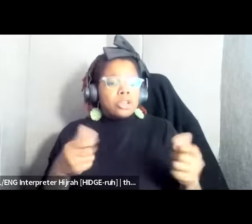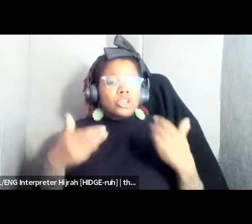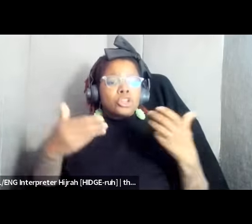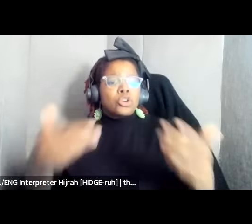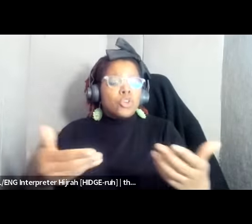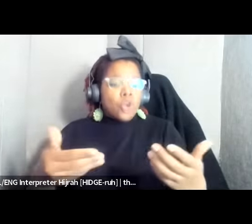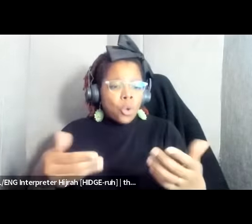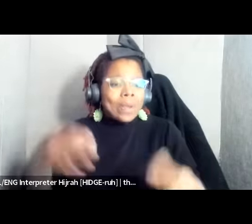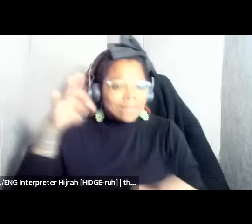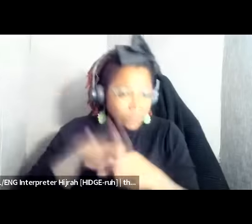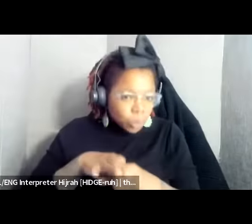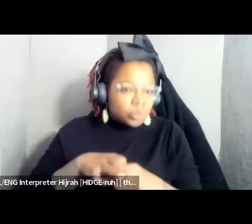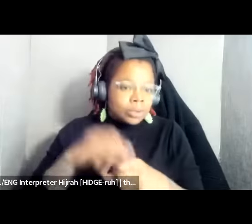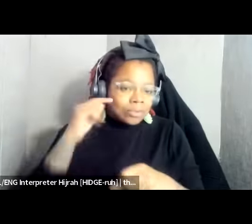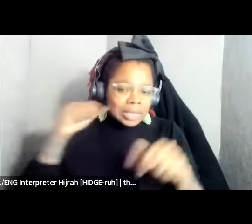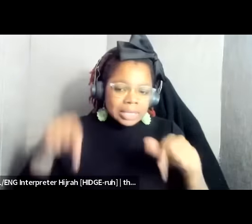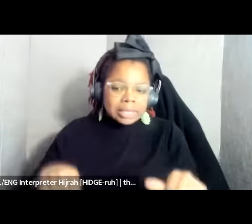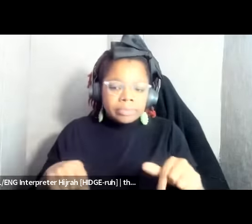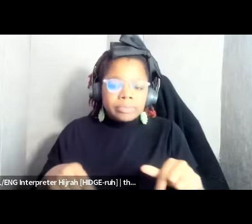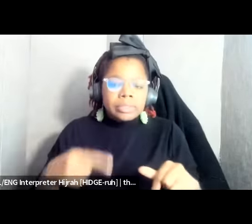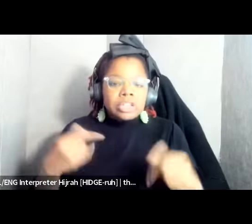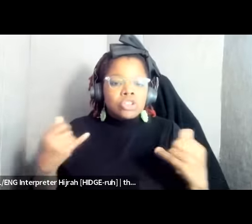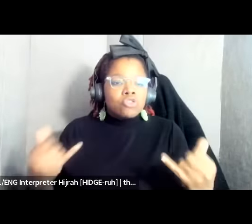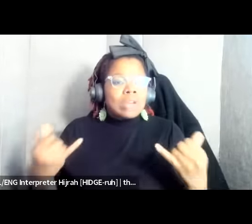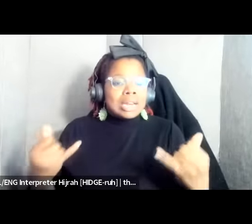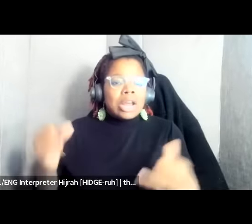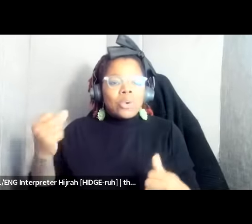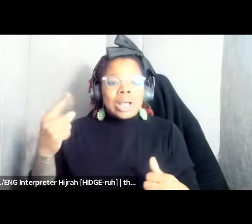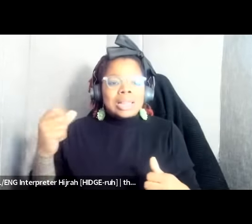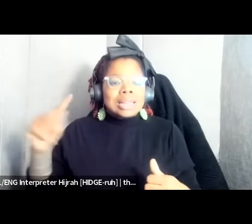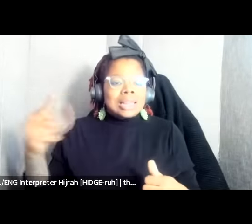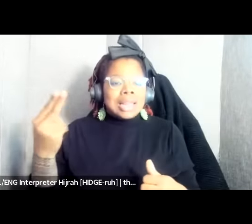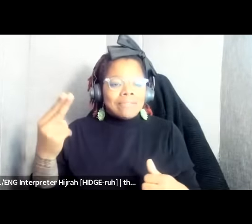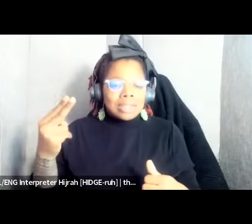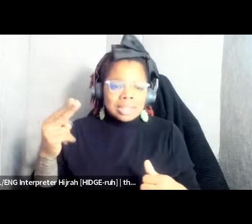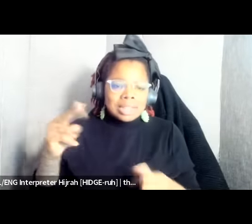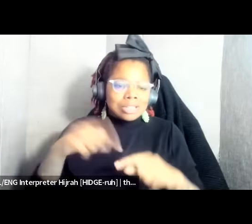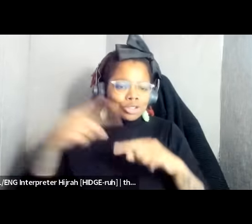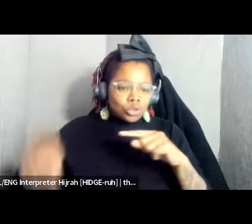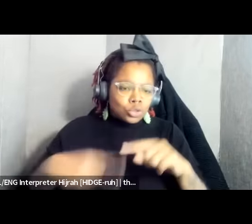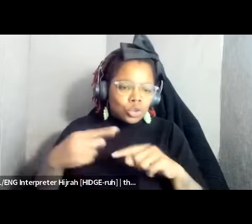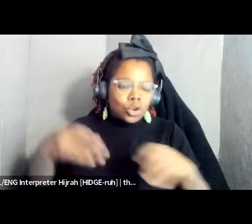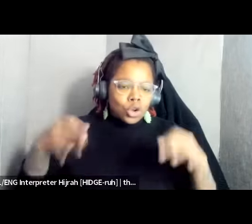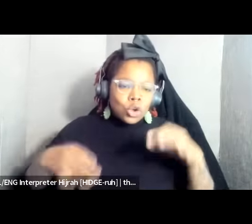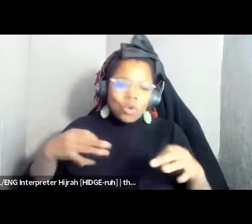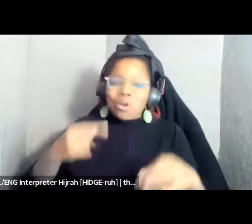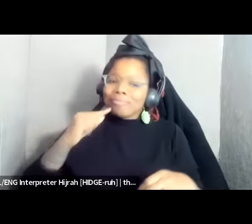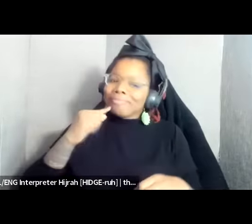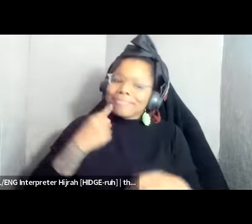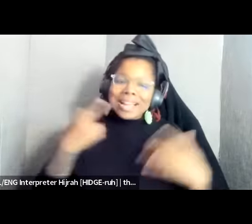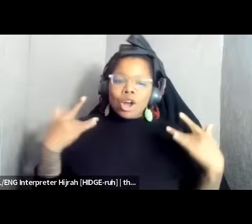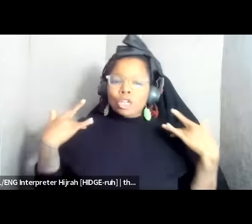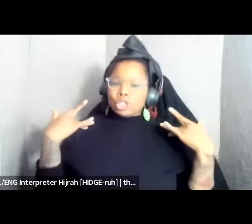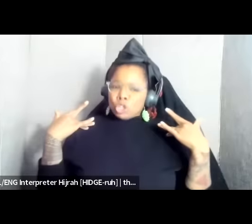are some you know we're in the 11 circuit court here uh super super conservative and so we are in